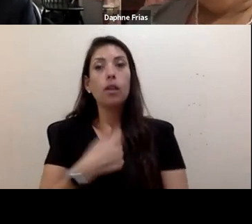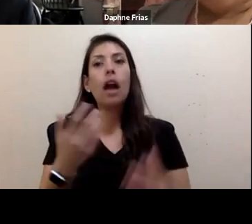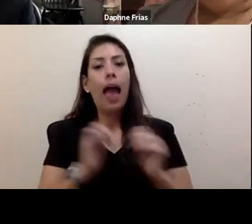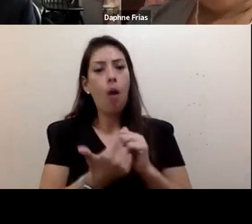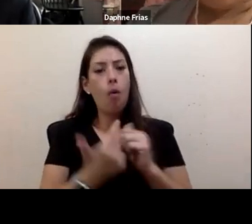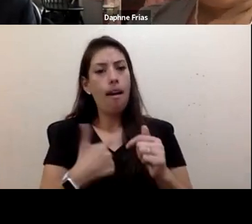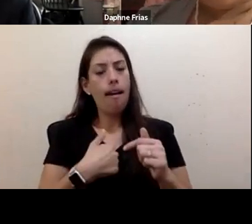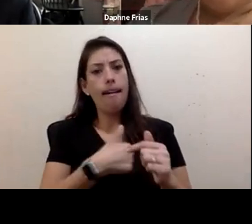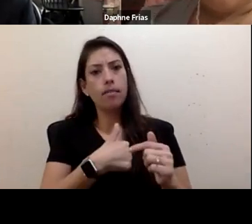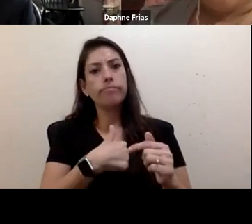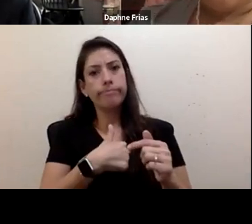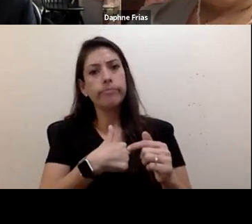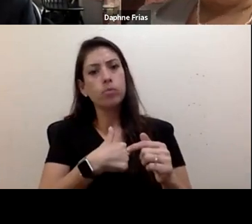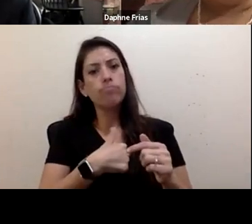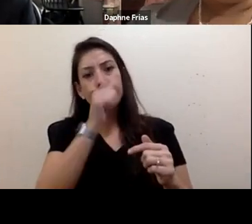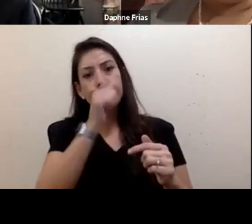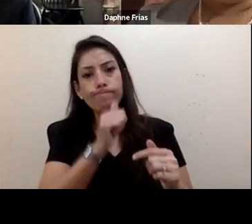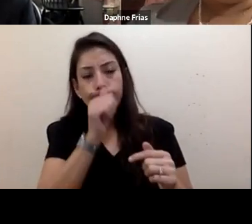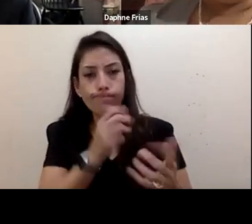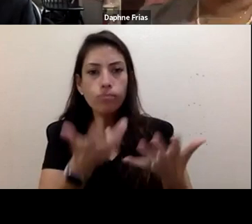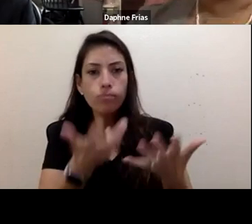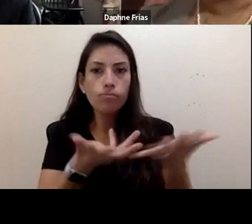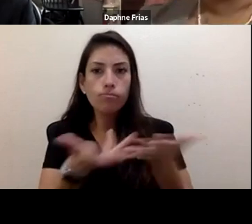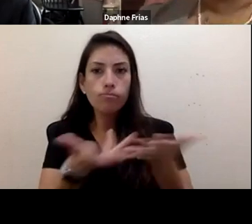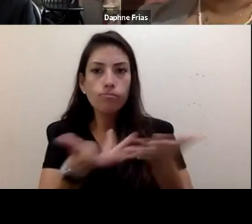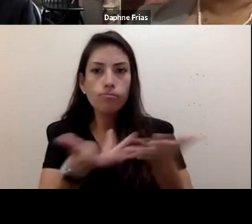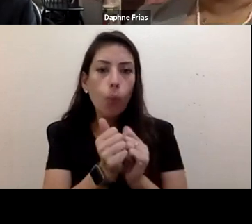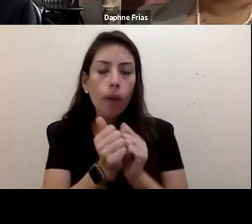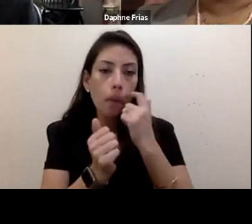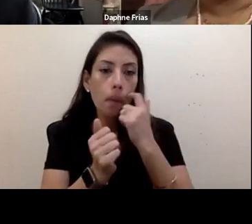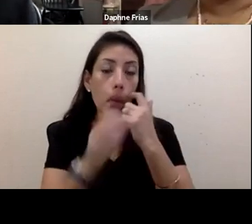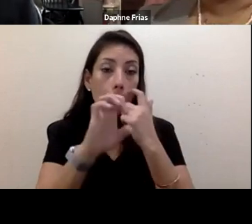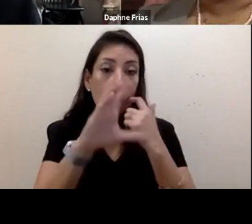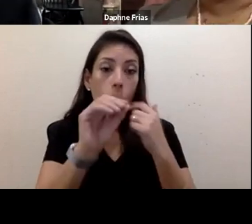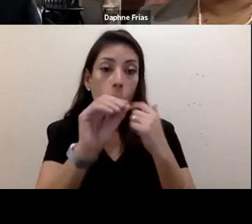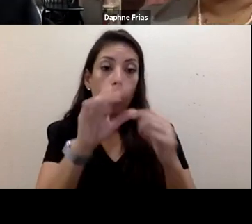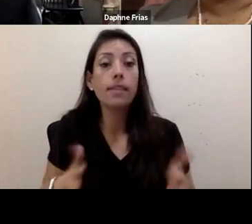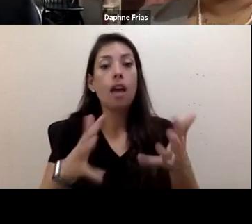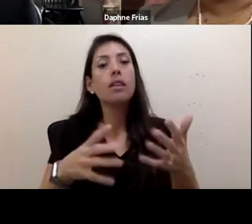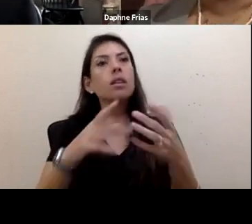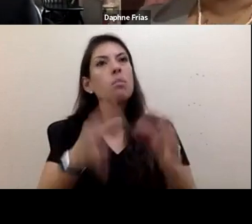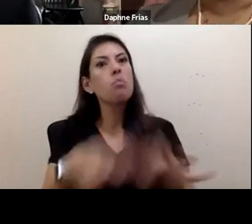having conversation, but also letting adults know,